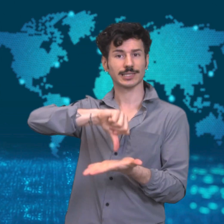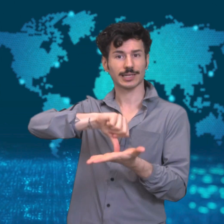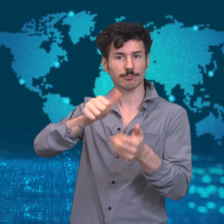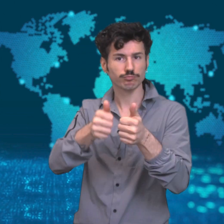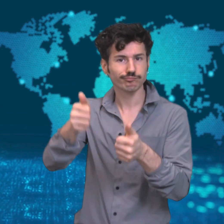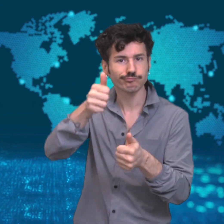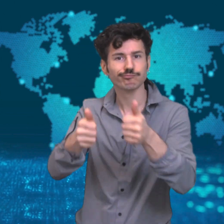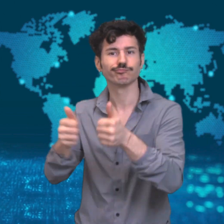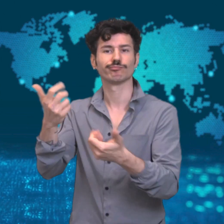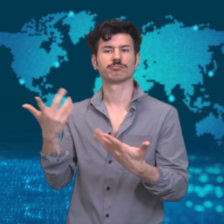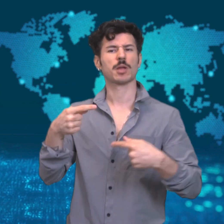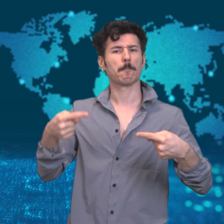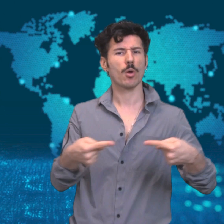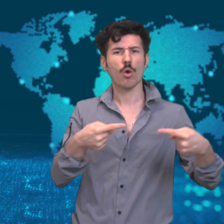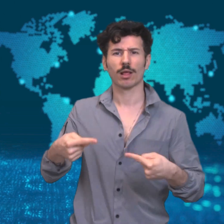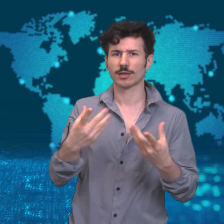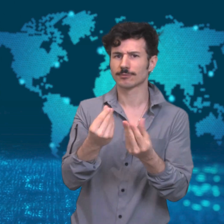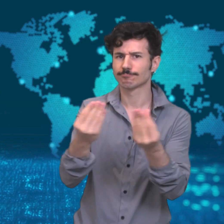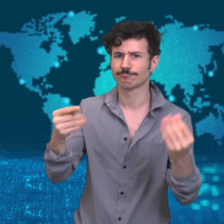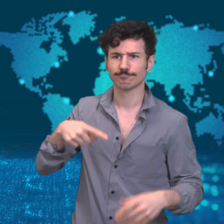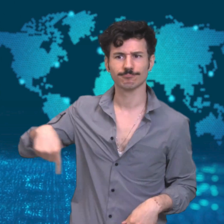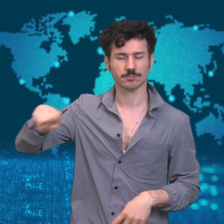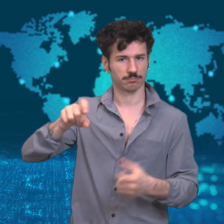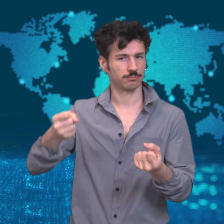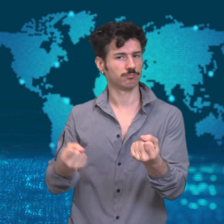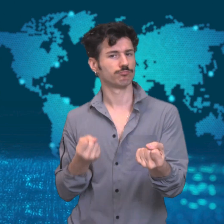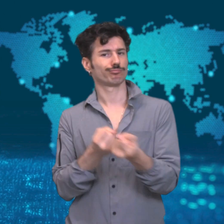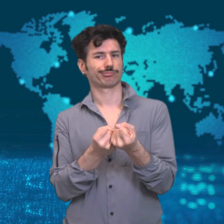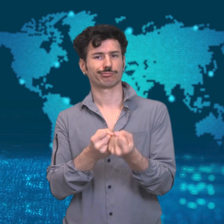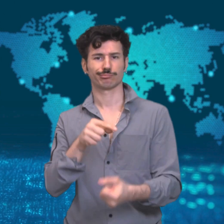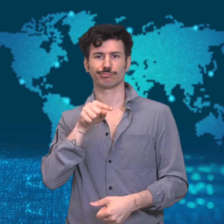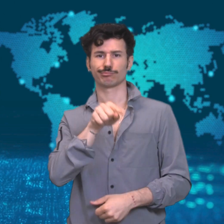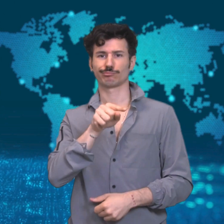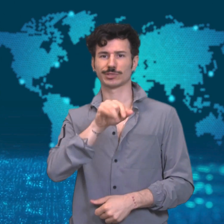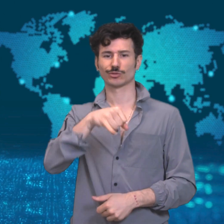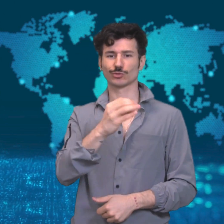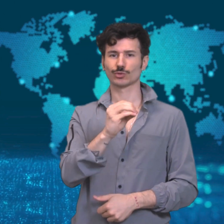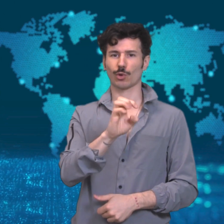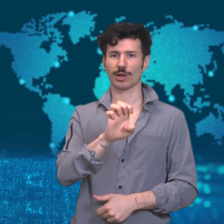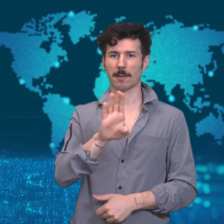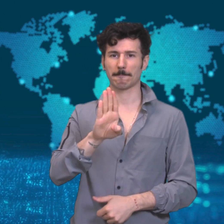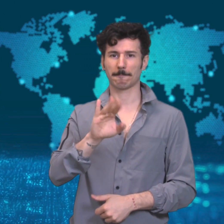mayors, and politicians have also endorsed Biden as